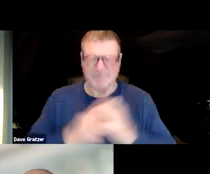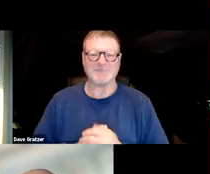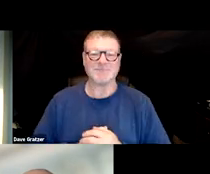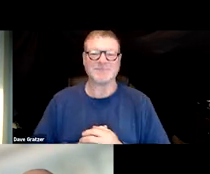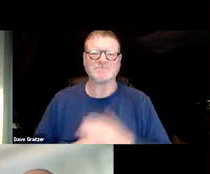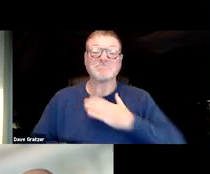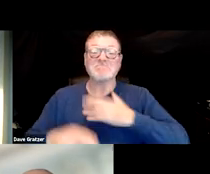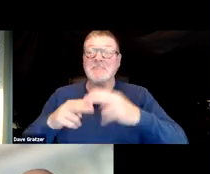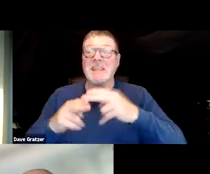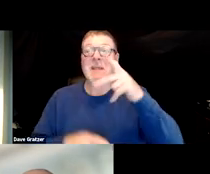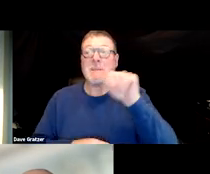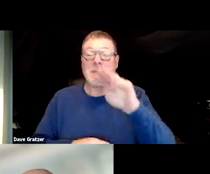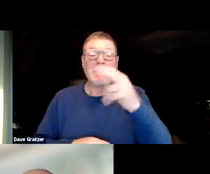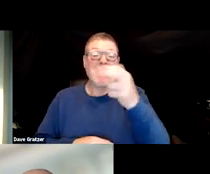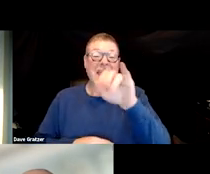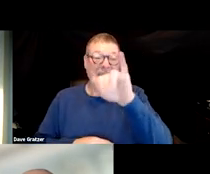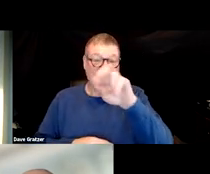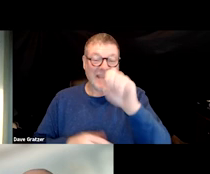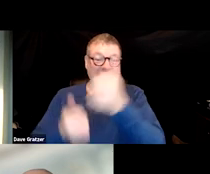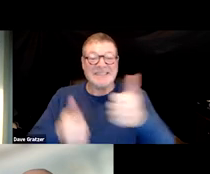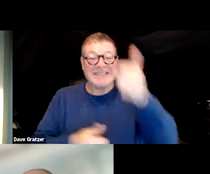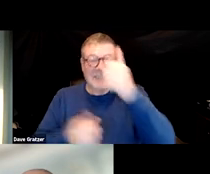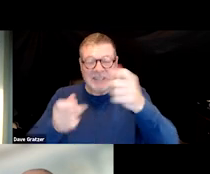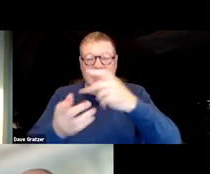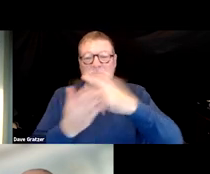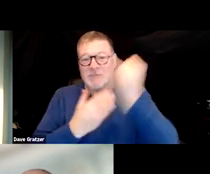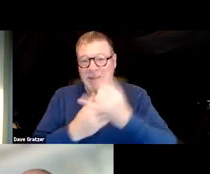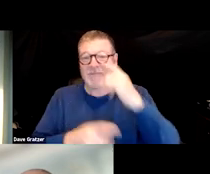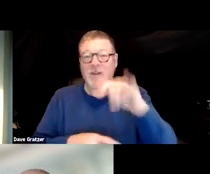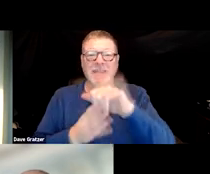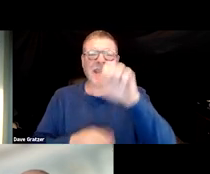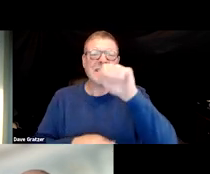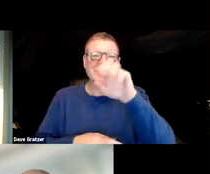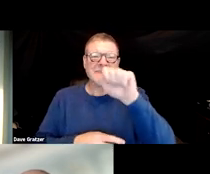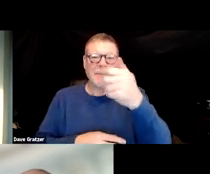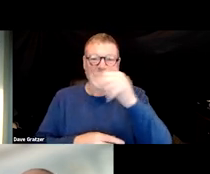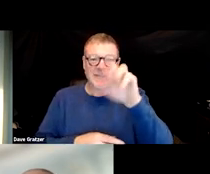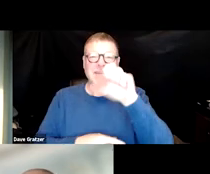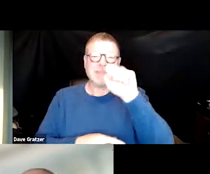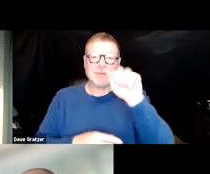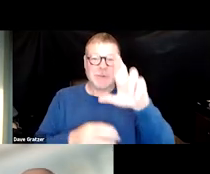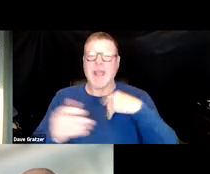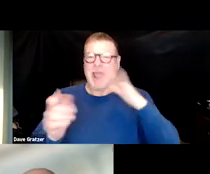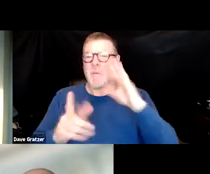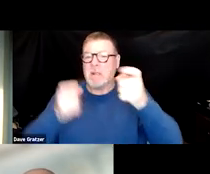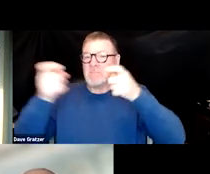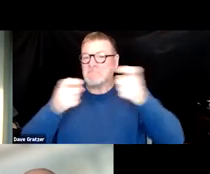My name is Pam Heine, Senior Product Associate with the SAMHSA SOAR TA Center. And I'll be your moderator today.